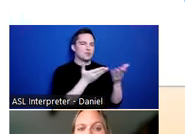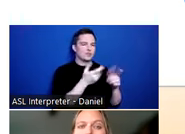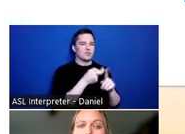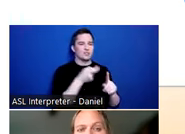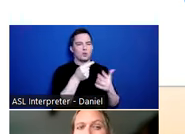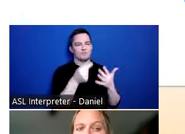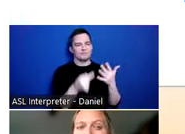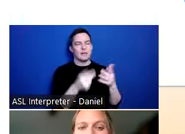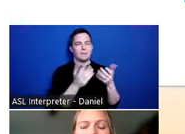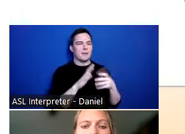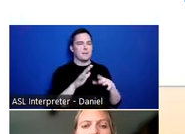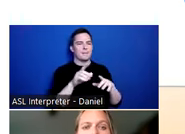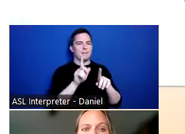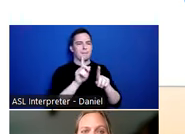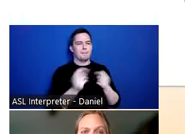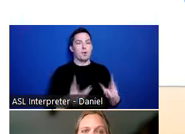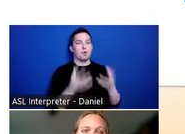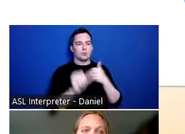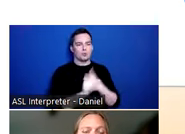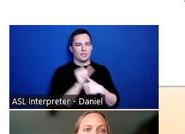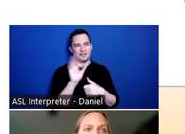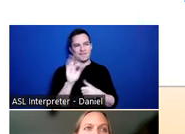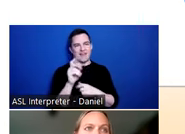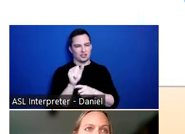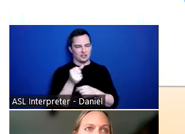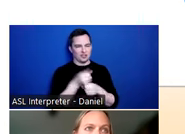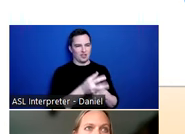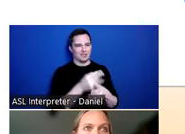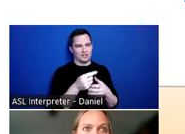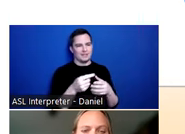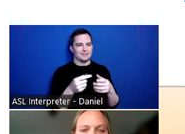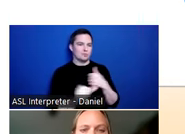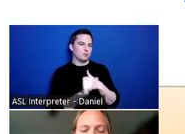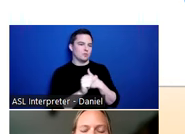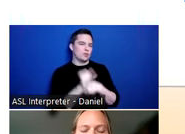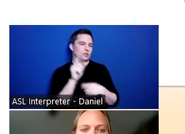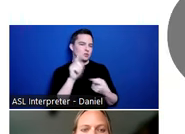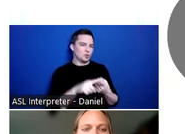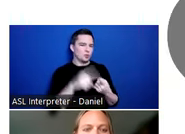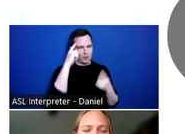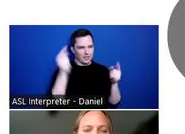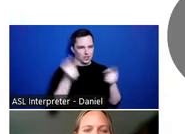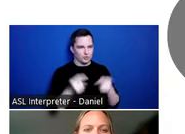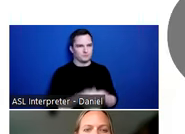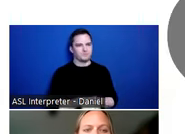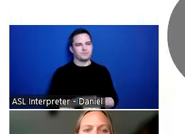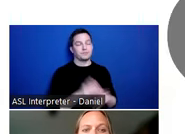have multiple risk factors that are putting them at risk for a brain injury. Next slide.